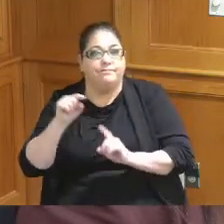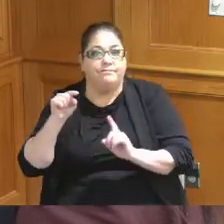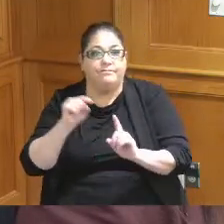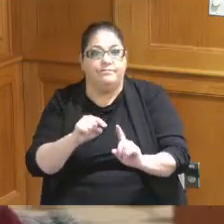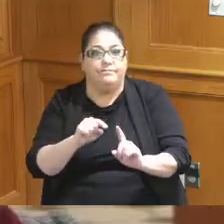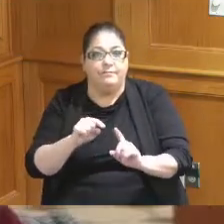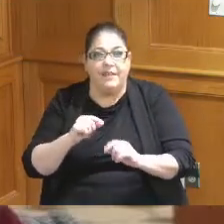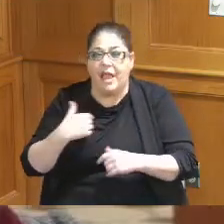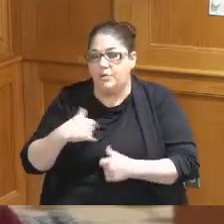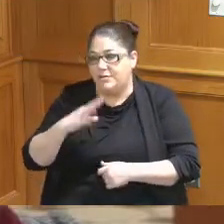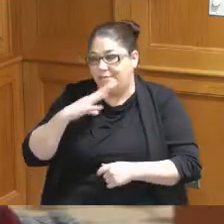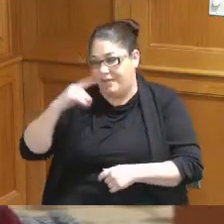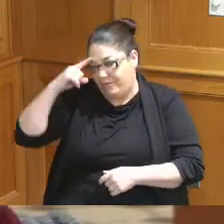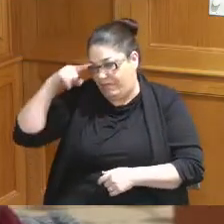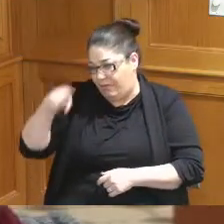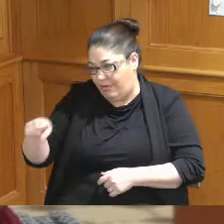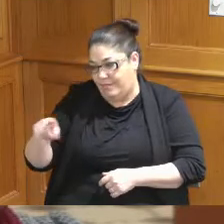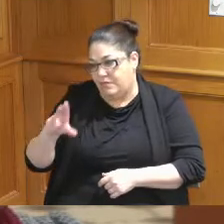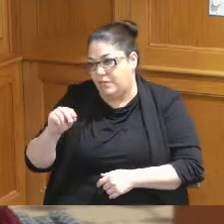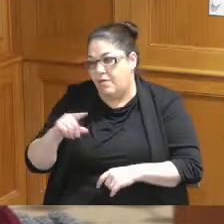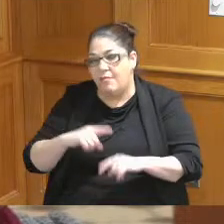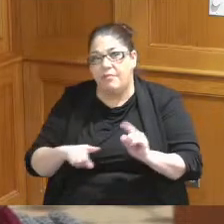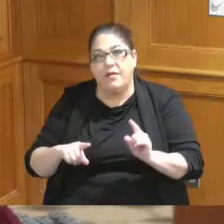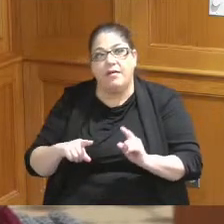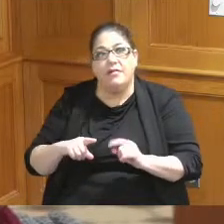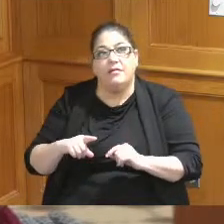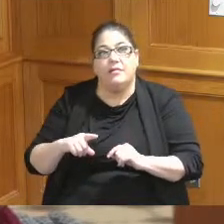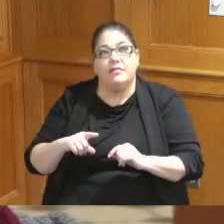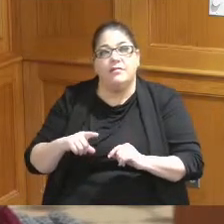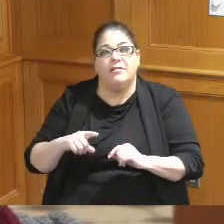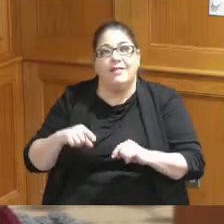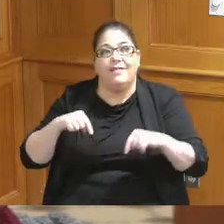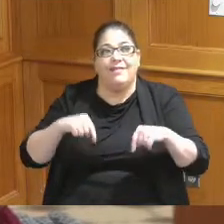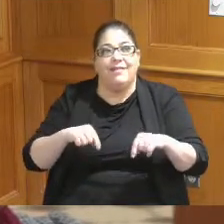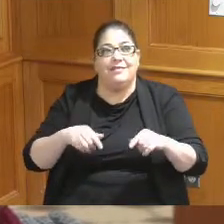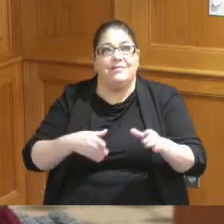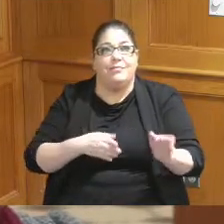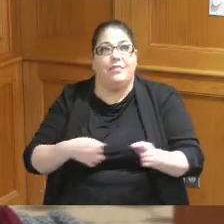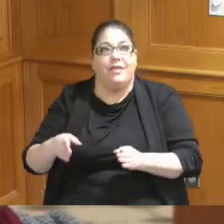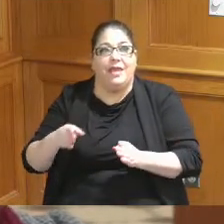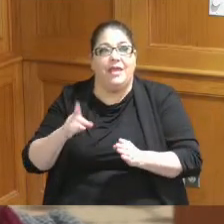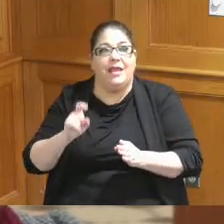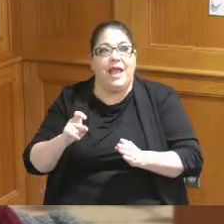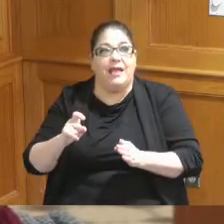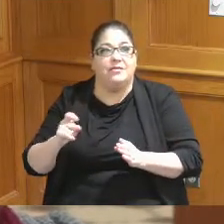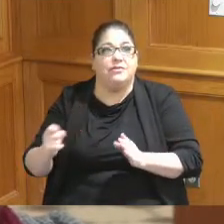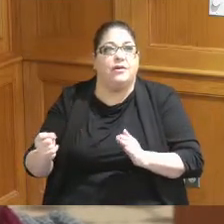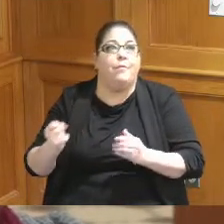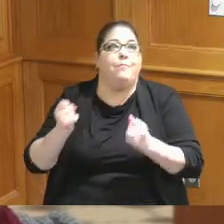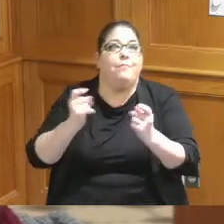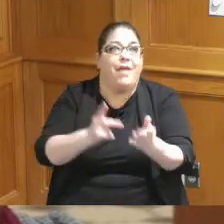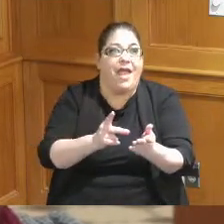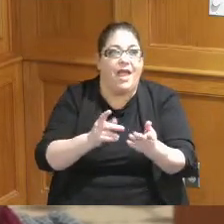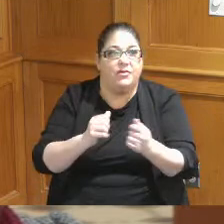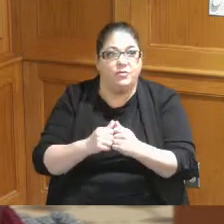for but and we envision that this whole plan has to come back and get approval as we Define the